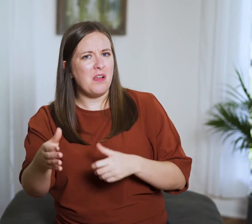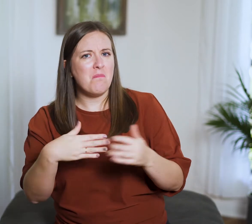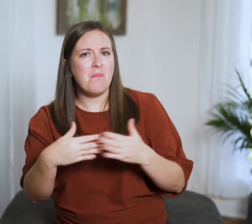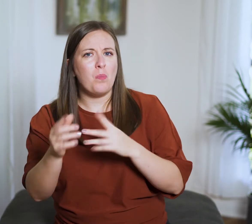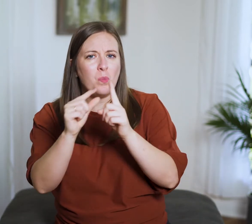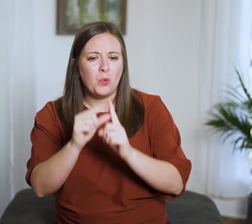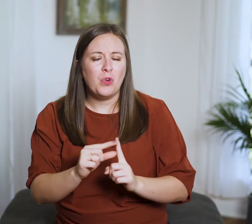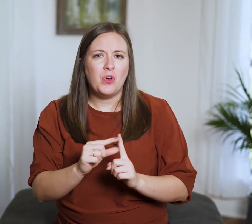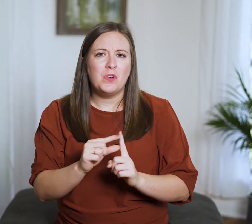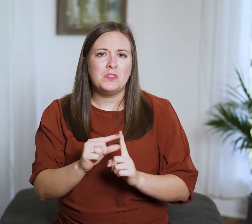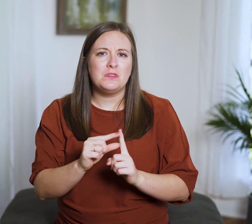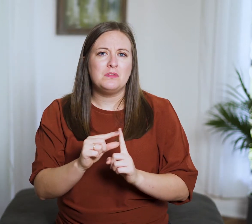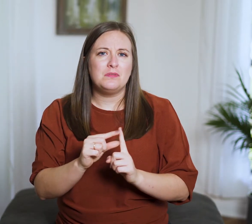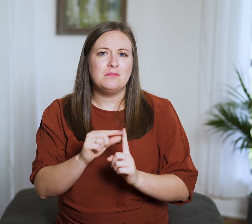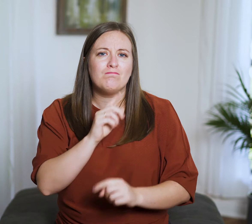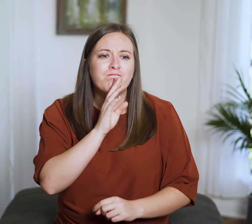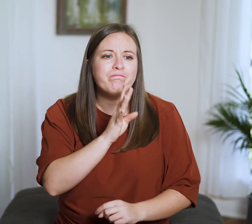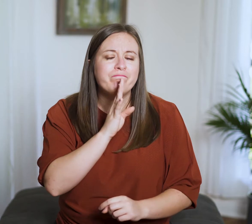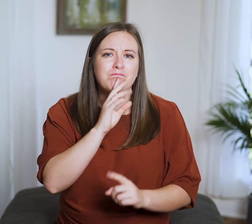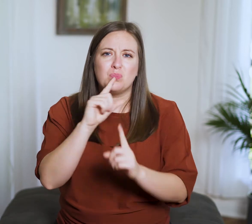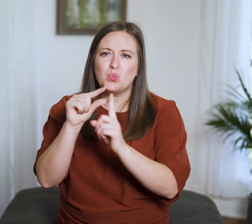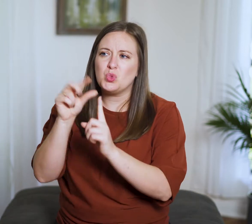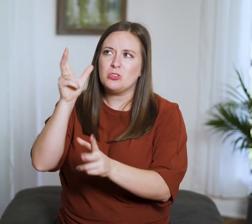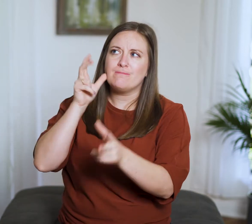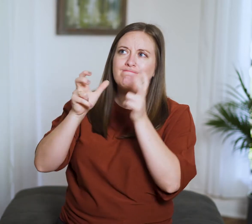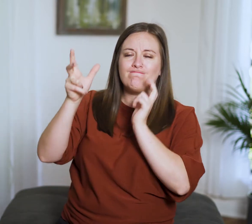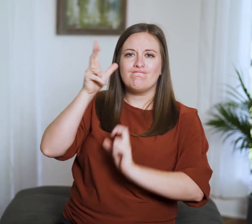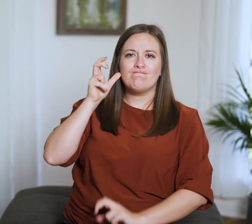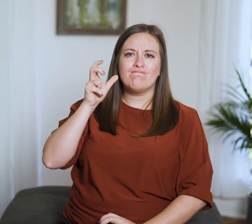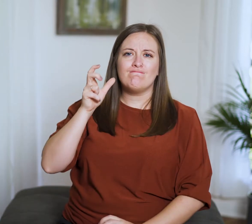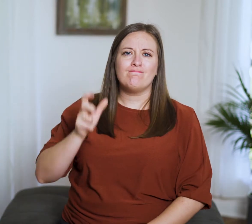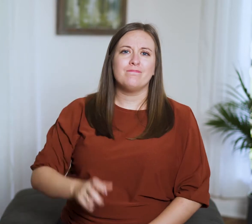whether they’re the words we speak or the words we hear.